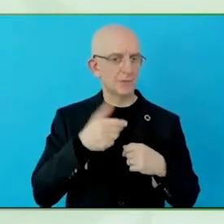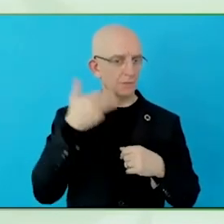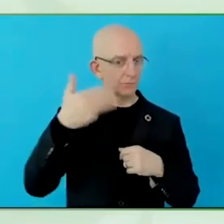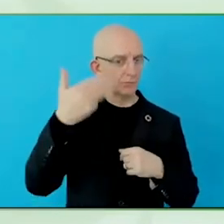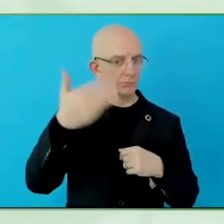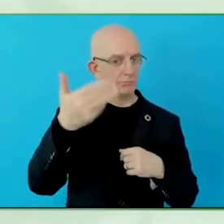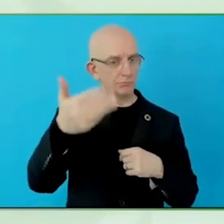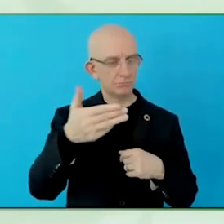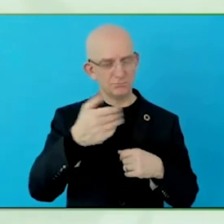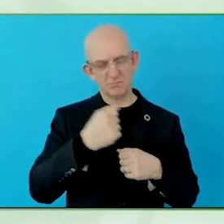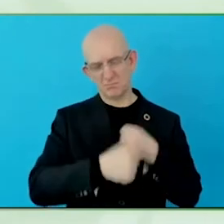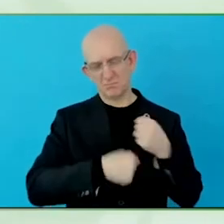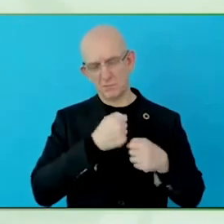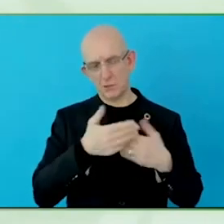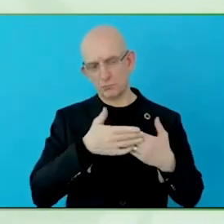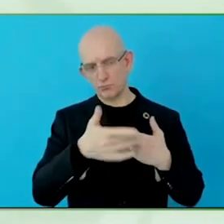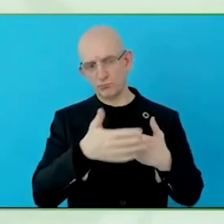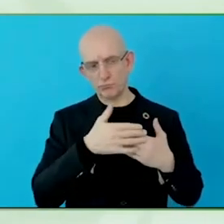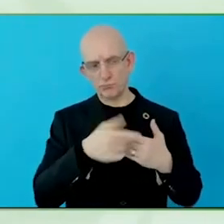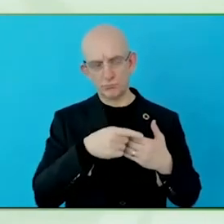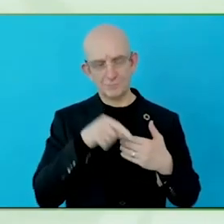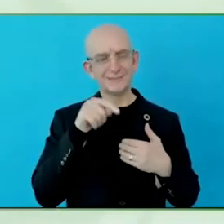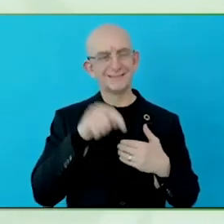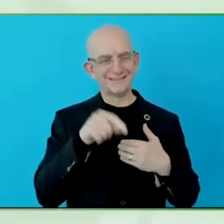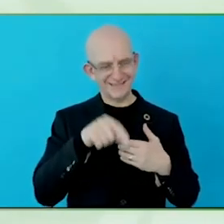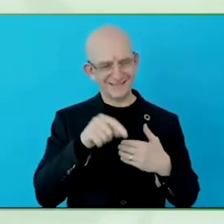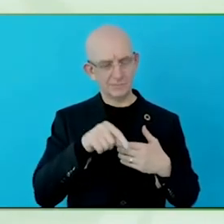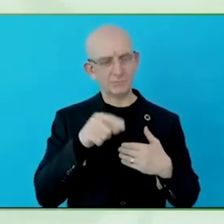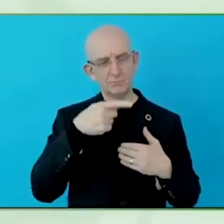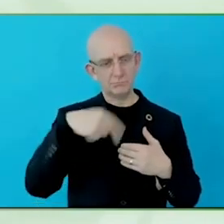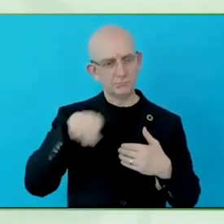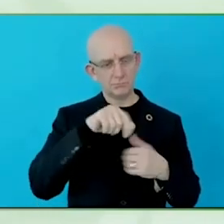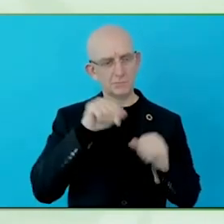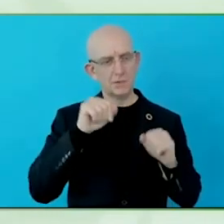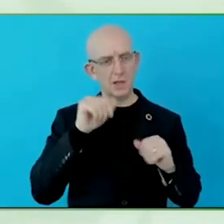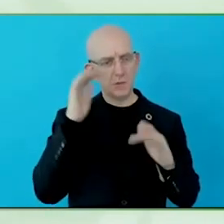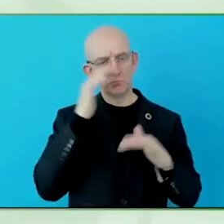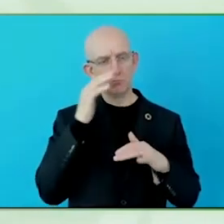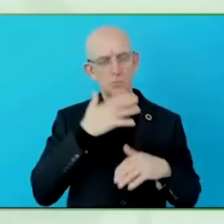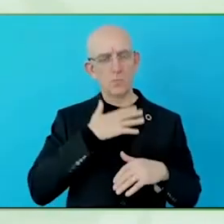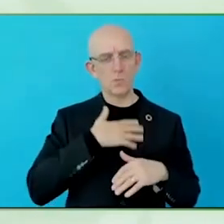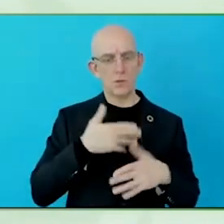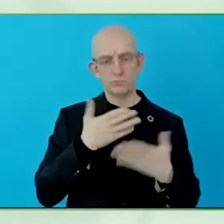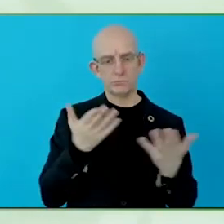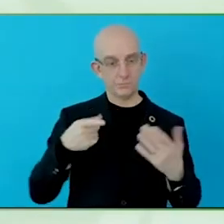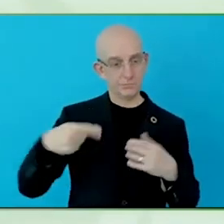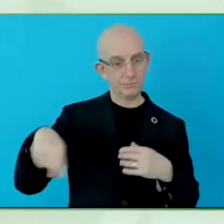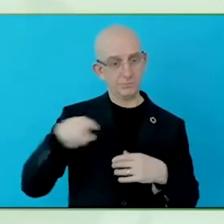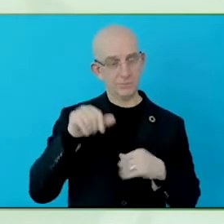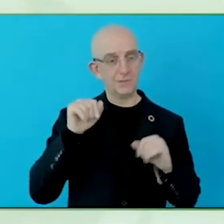services, because I think that is one of the key things. Yes, end-to-end is important, but if you want to think about